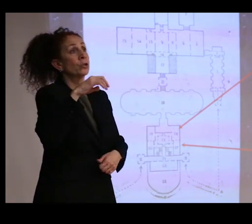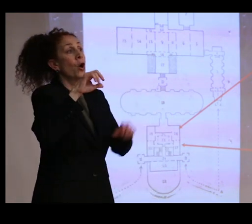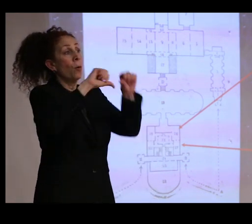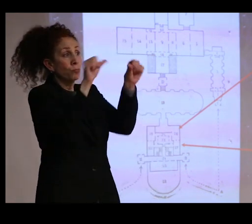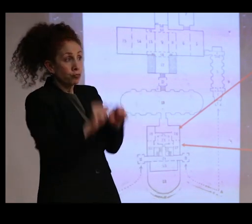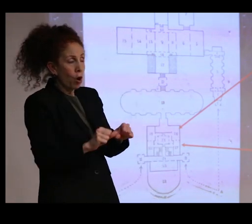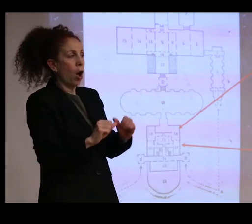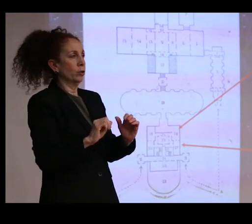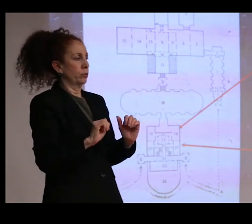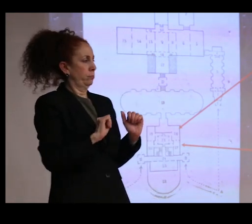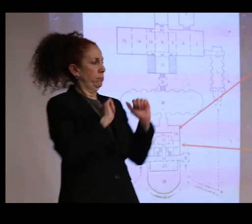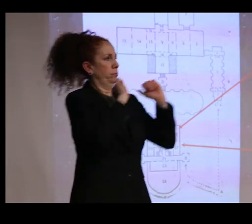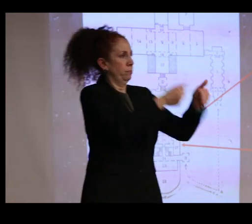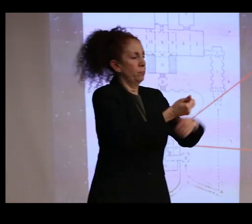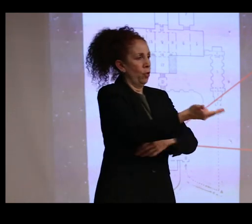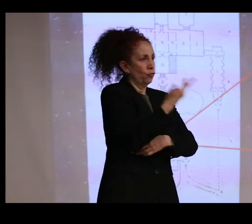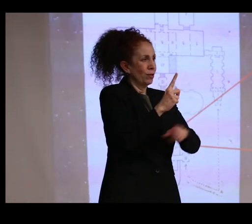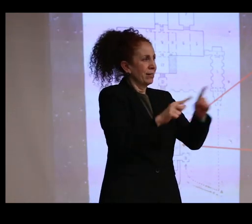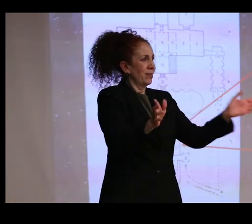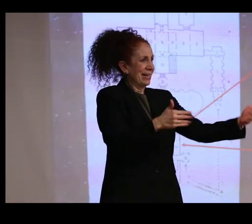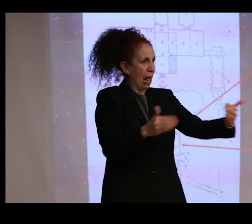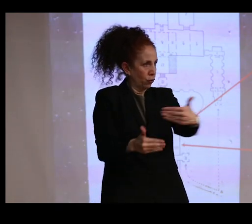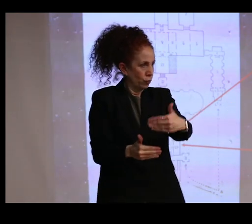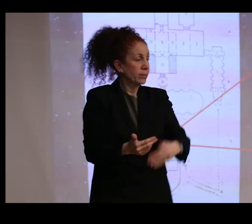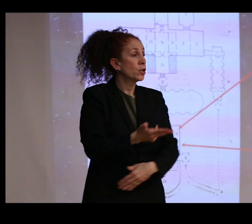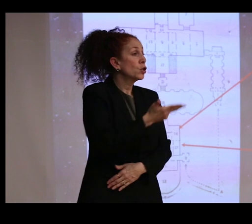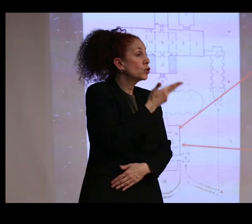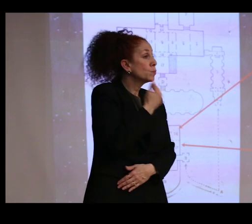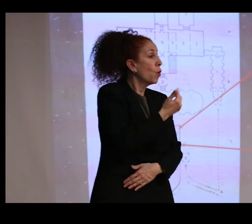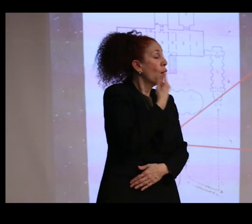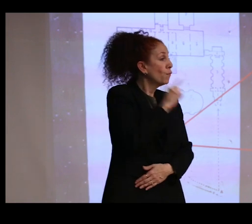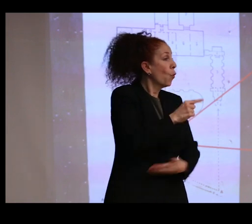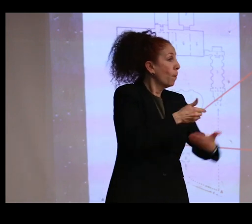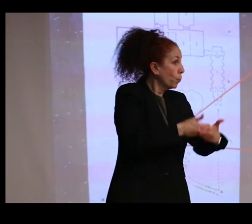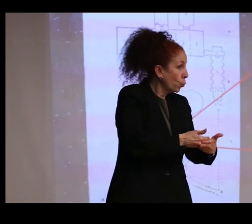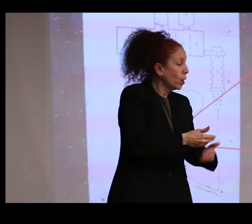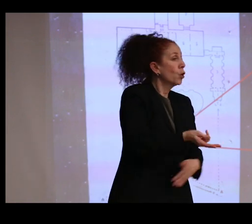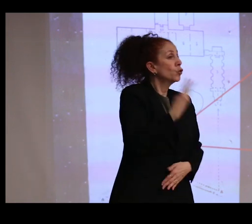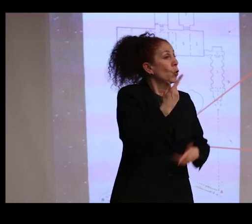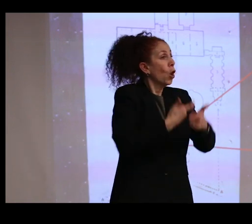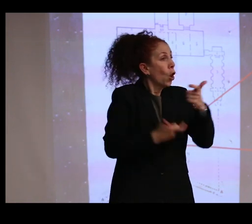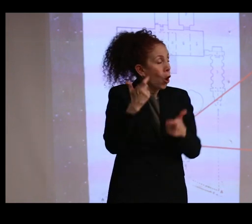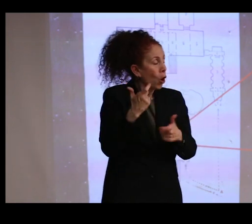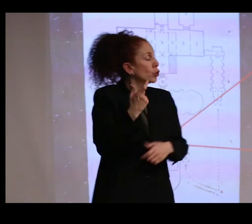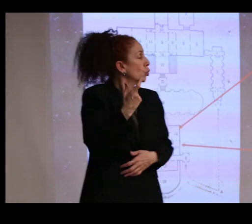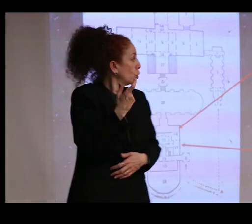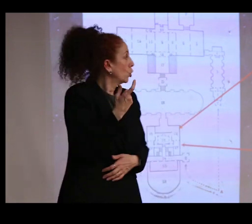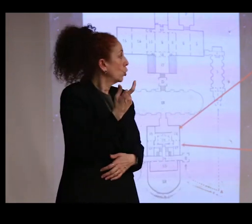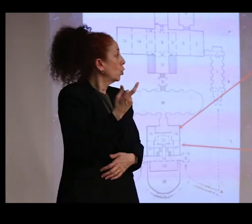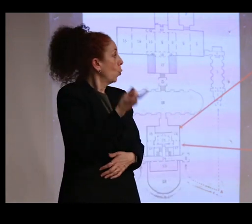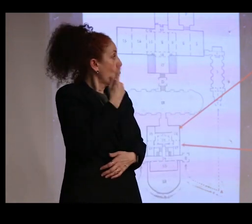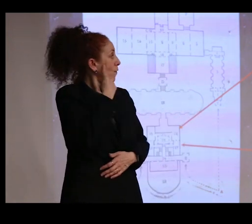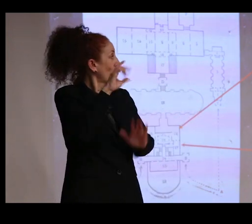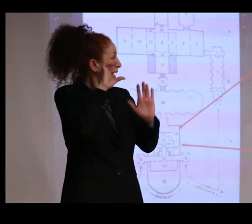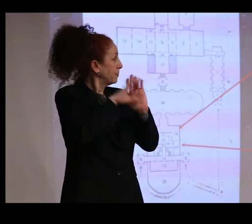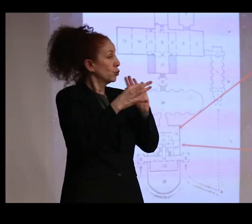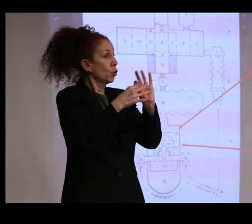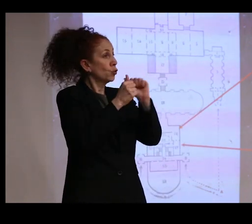in three galleries, a small gallery for Buddhist bronzes and two larger ones, one dedicated to images associated with the god Shiva and one